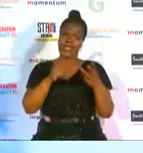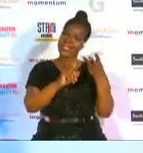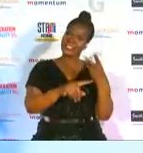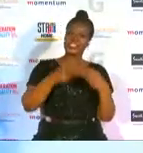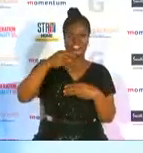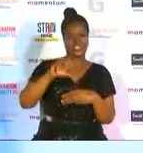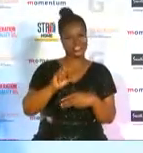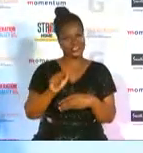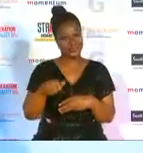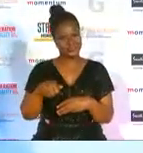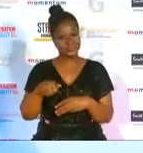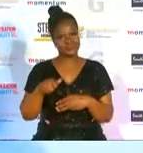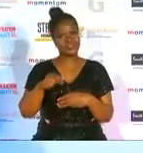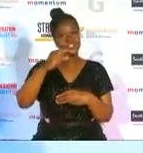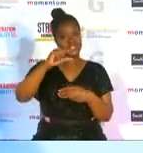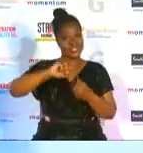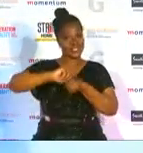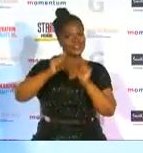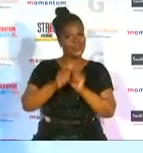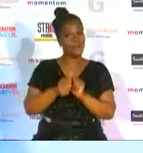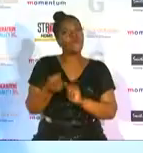for creating the platform for women's sports